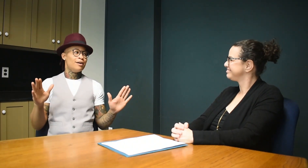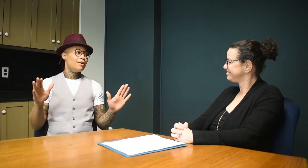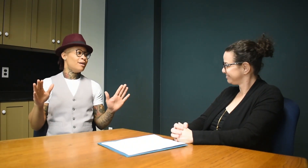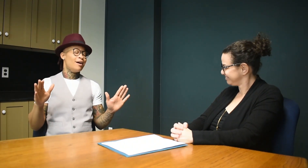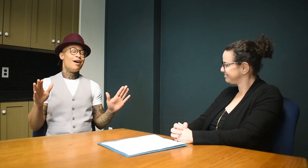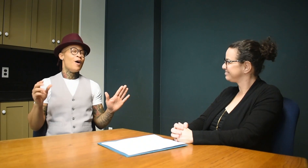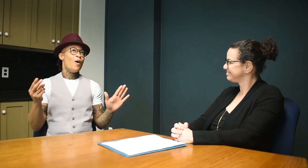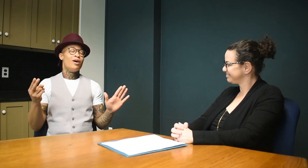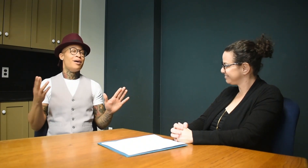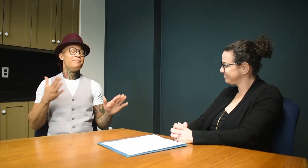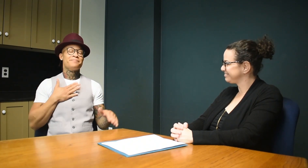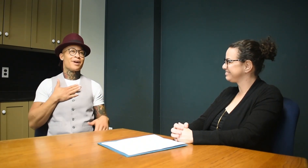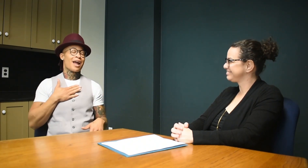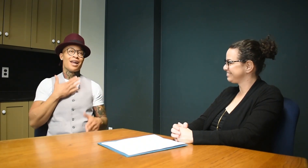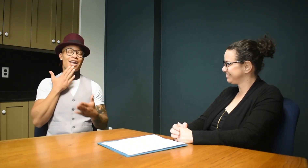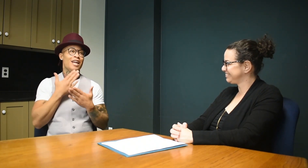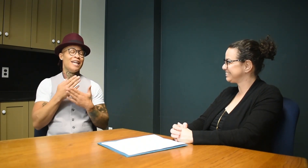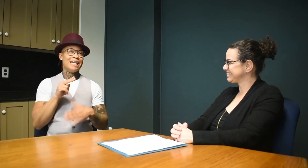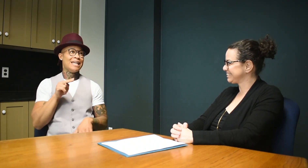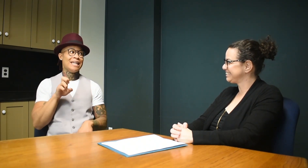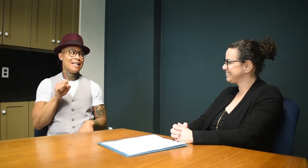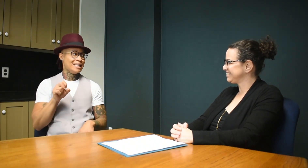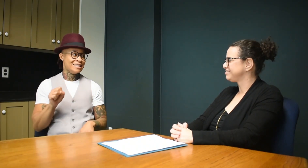Oh my goodness!